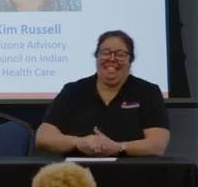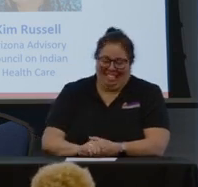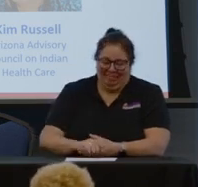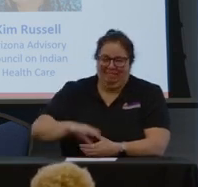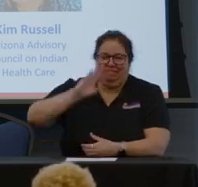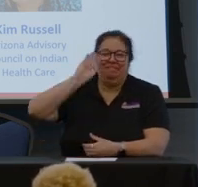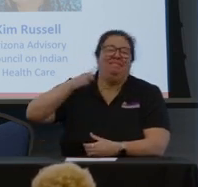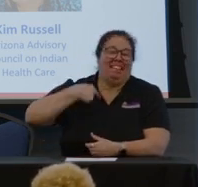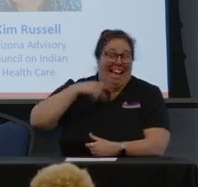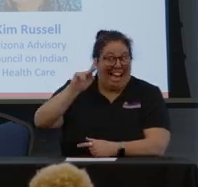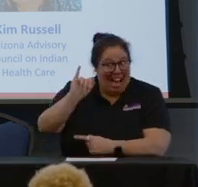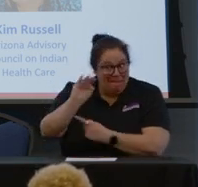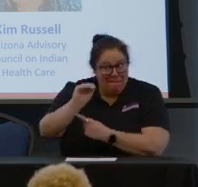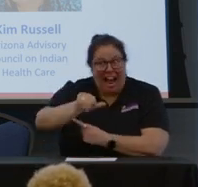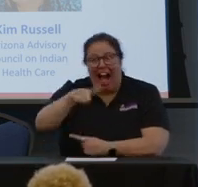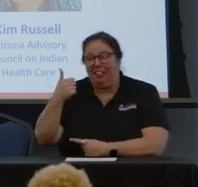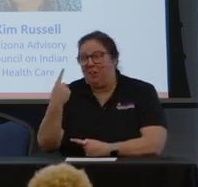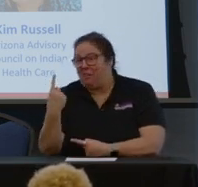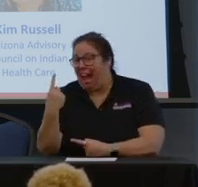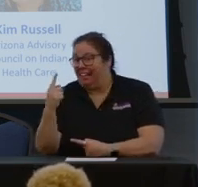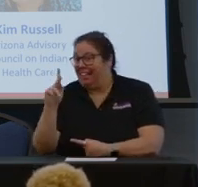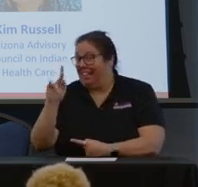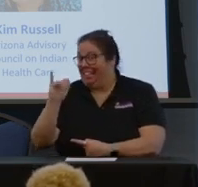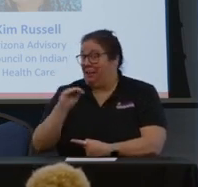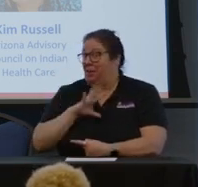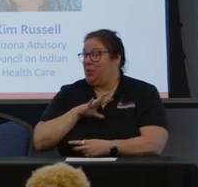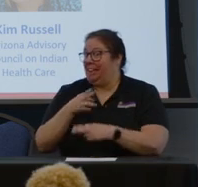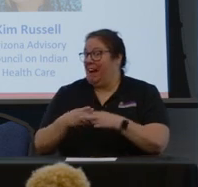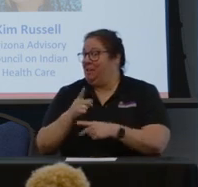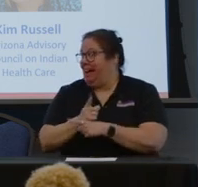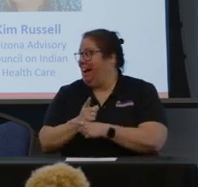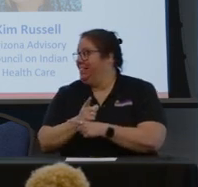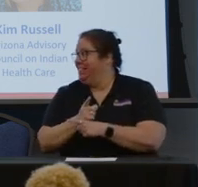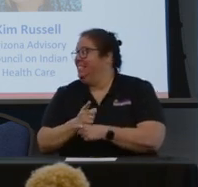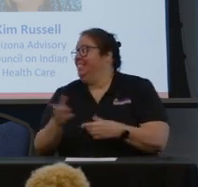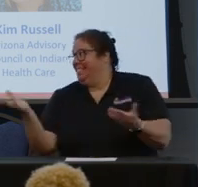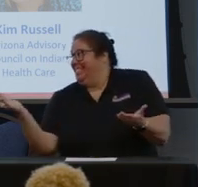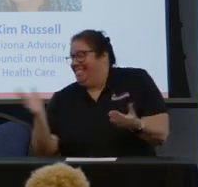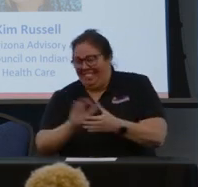Okay, hello, my name is Kim. The third Kim of the day, I think.